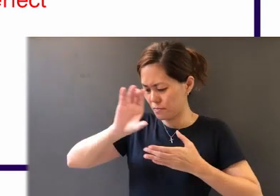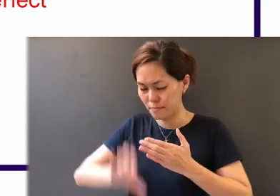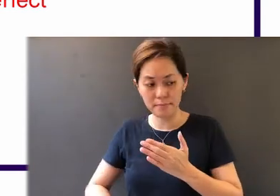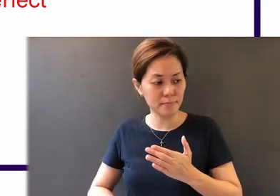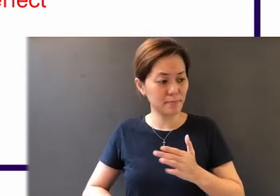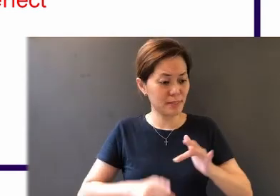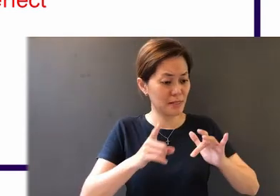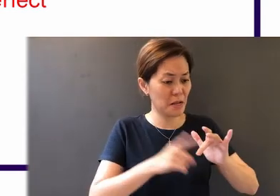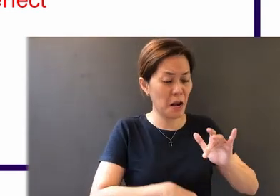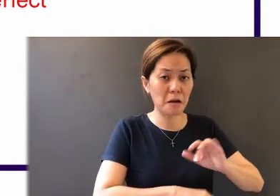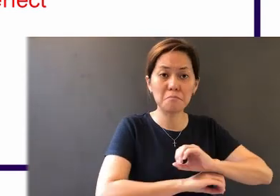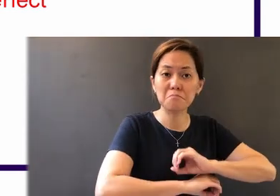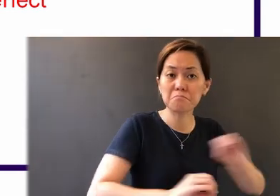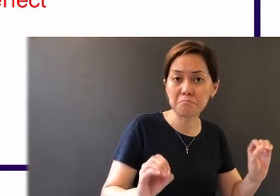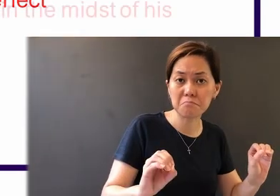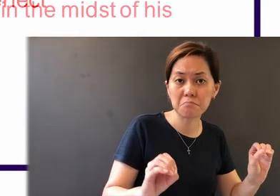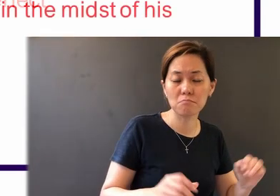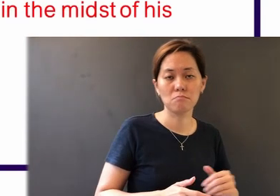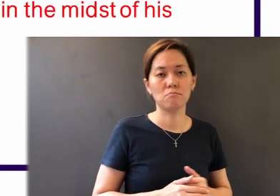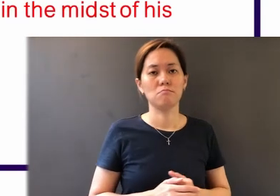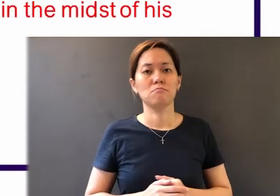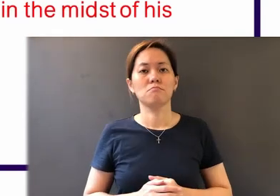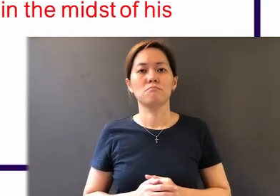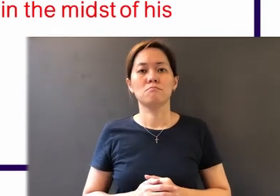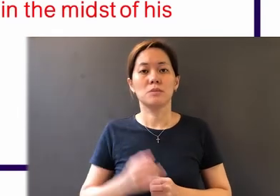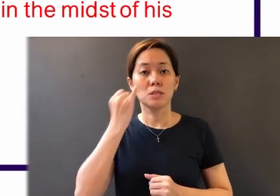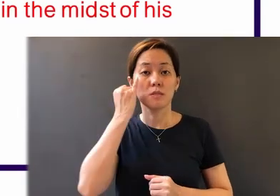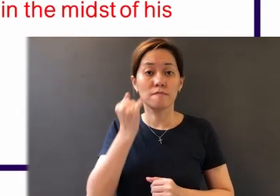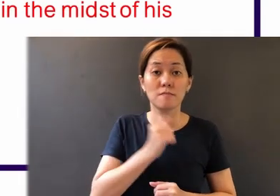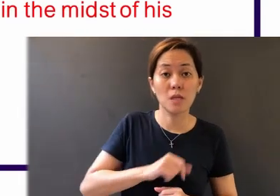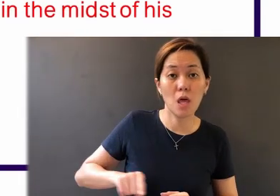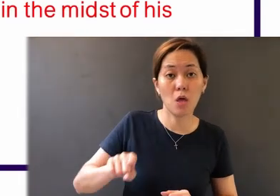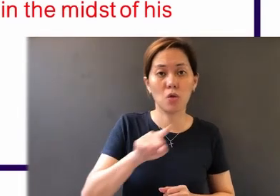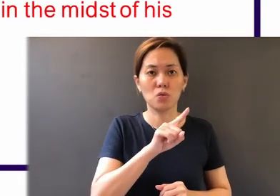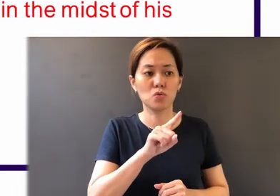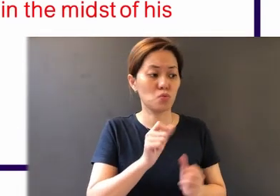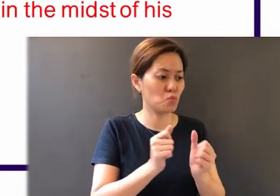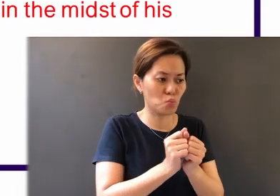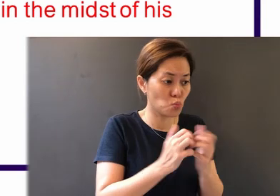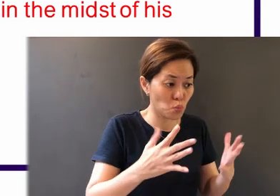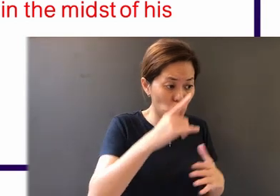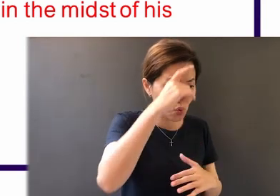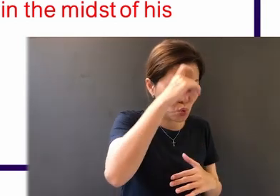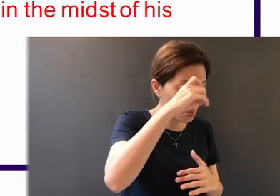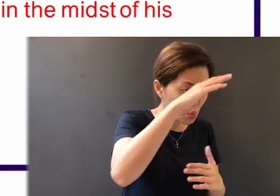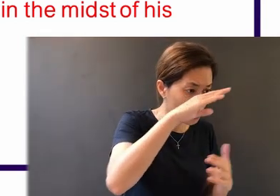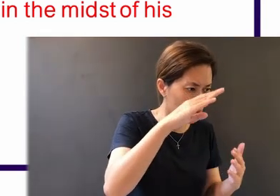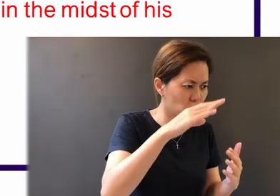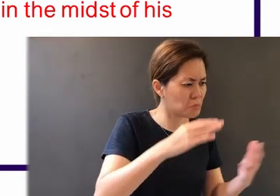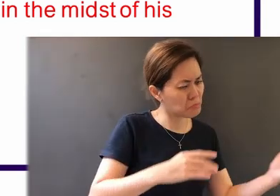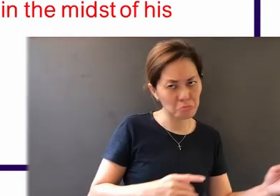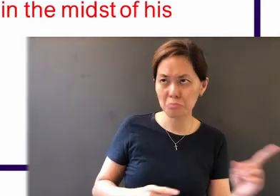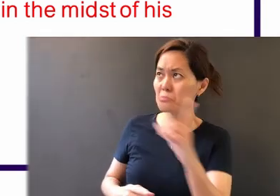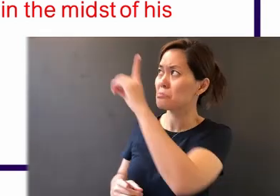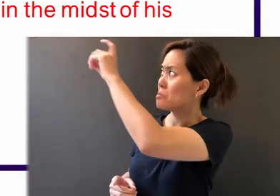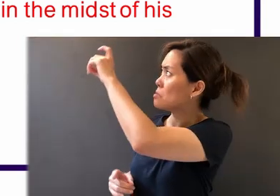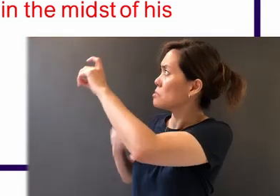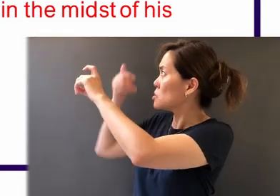lacking in nothing." "If any of you lacks wisdom, let him ask God,